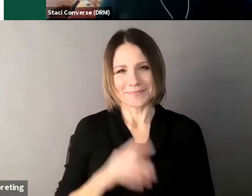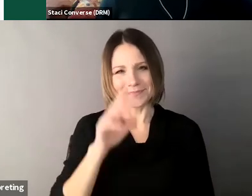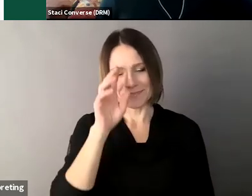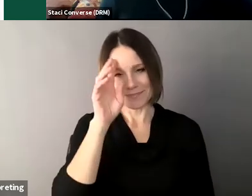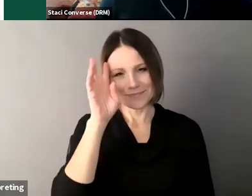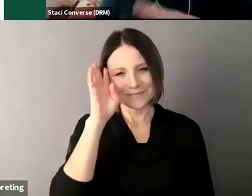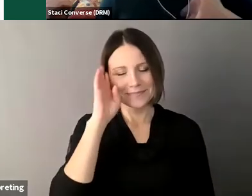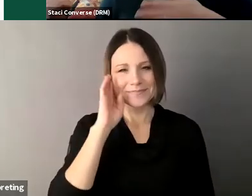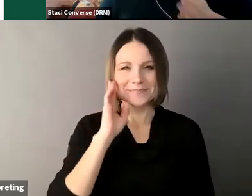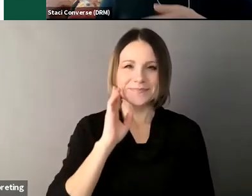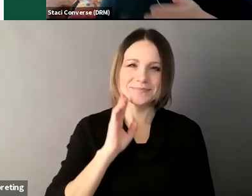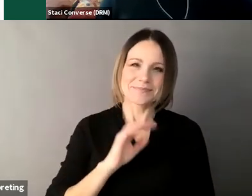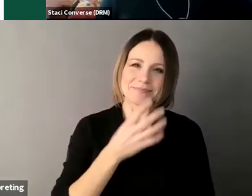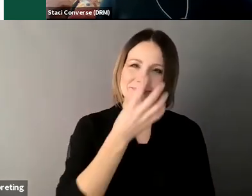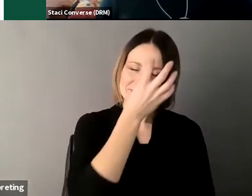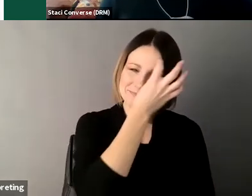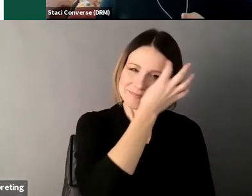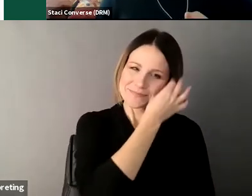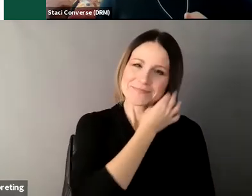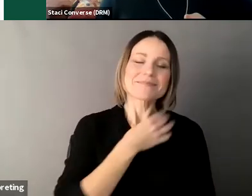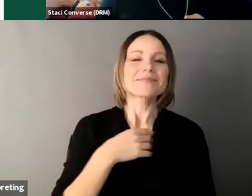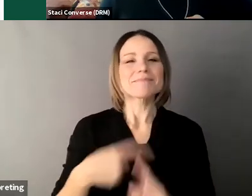and if you flip through there's many other areas um